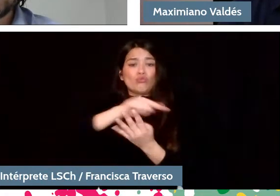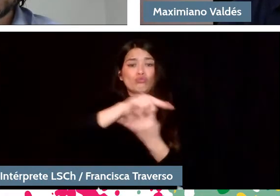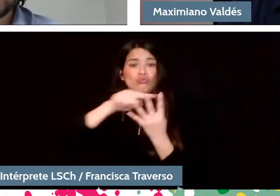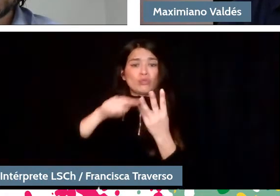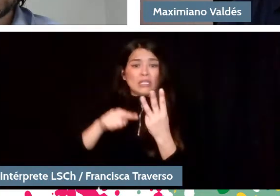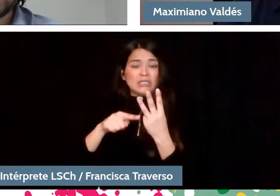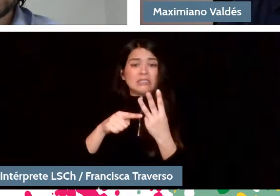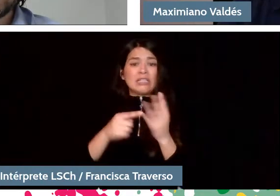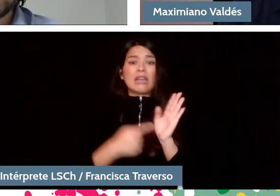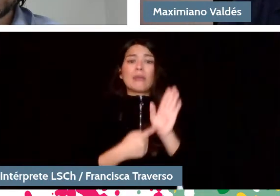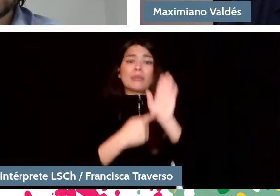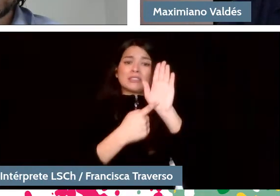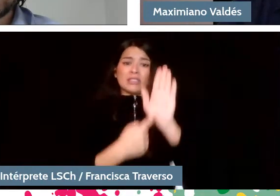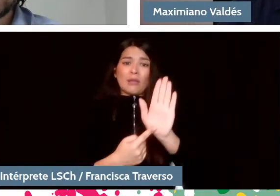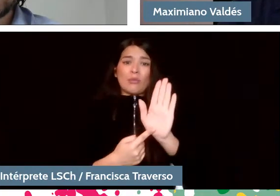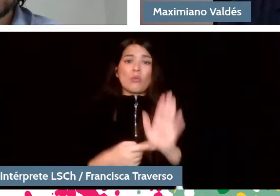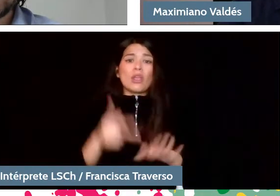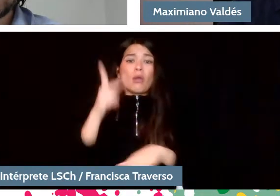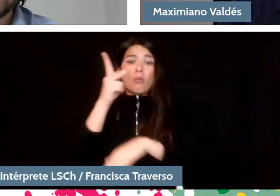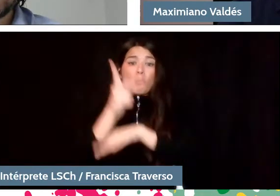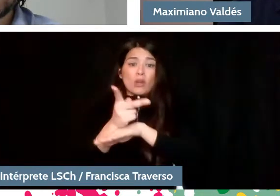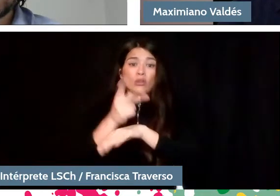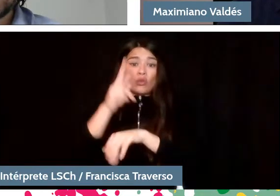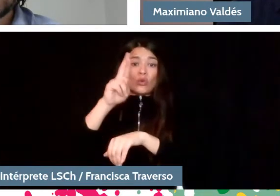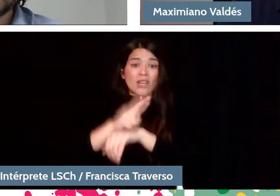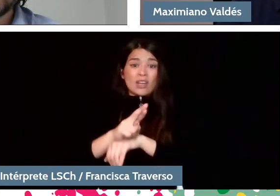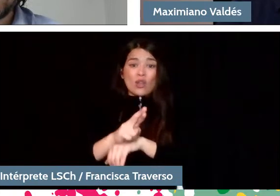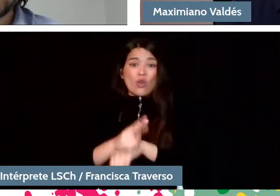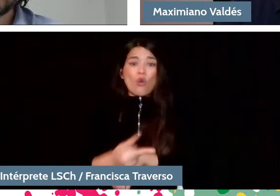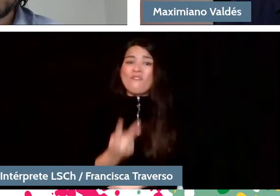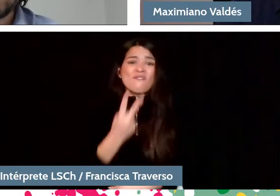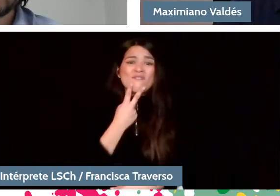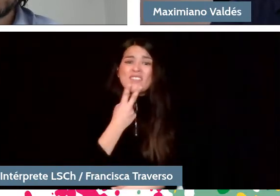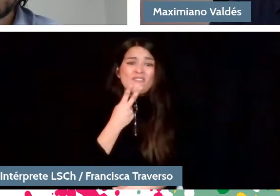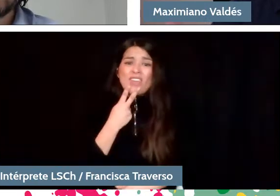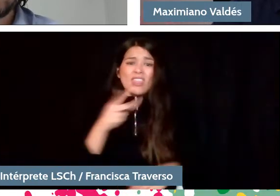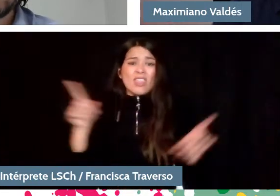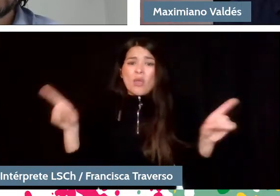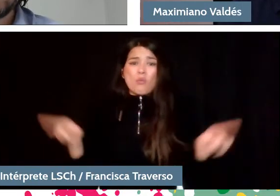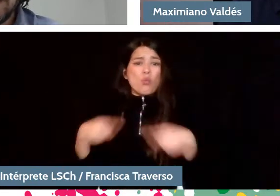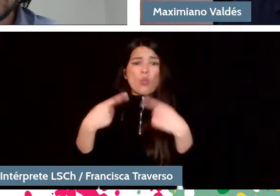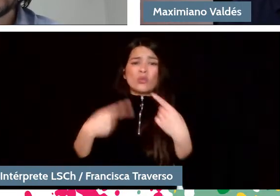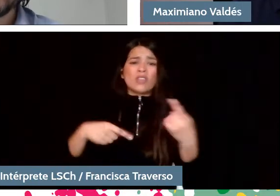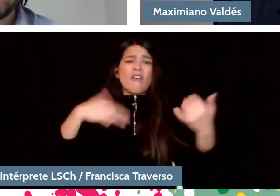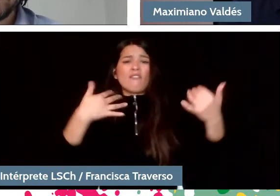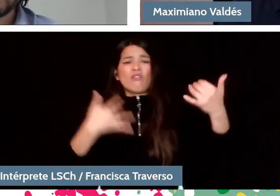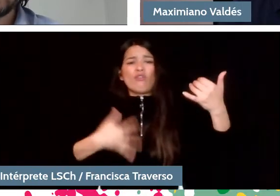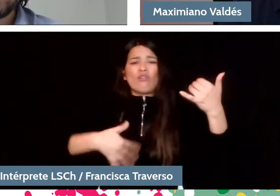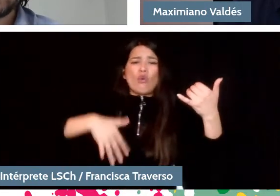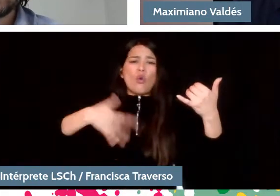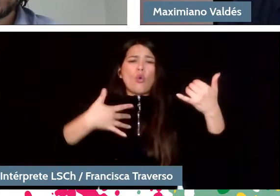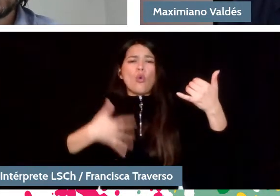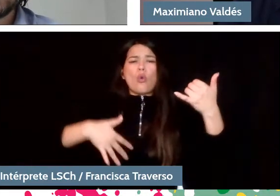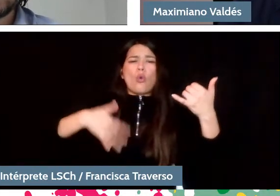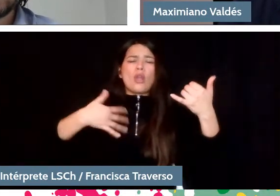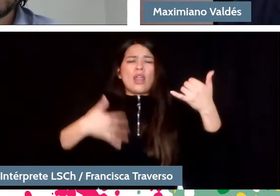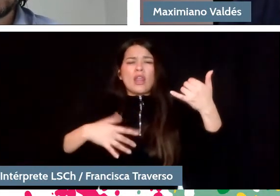because Puerto Rico is a land that lives on popular music. Of the great boleros, of the great classic works. I won't say Bad Bunny,